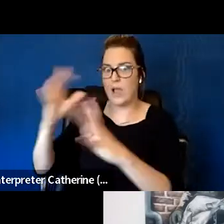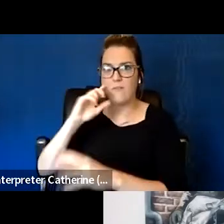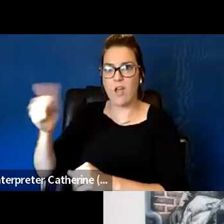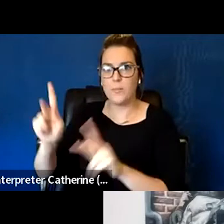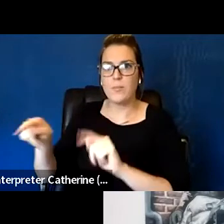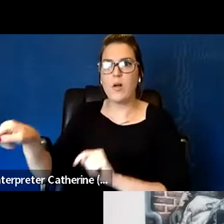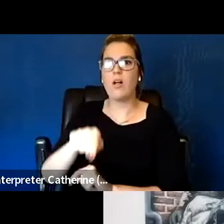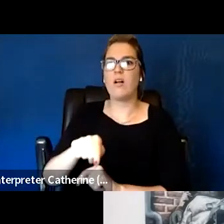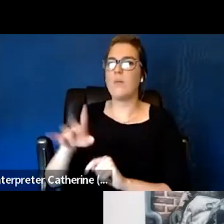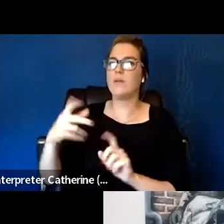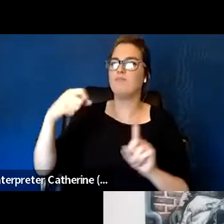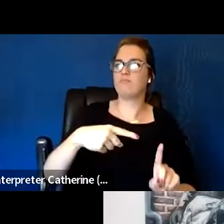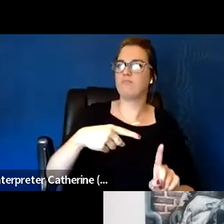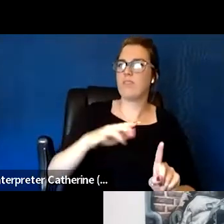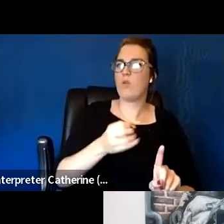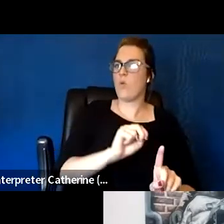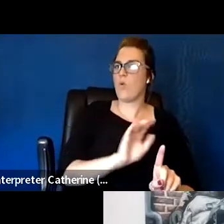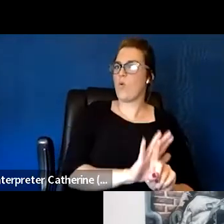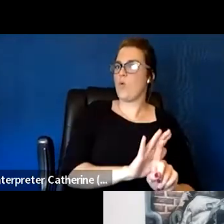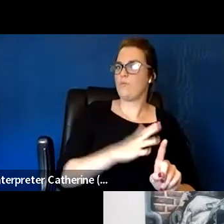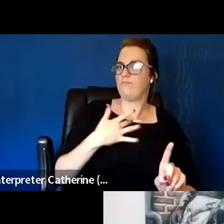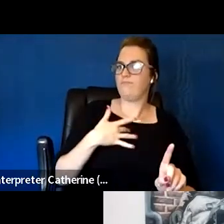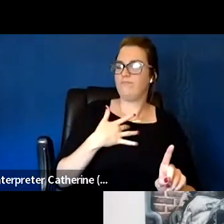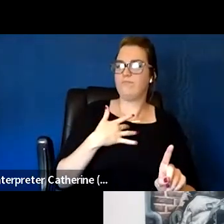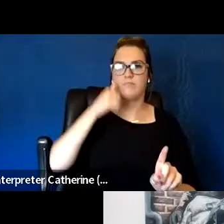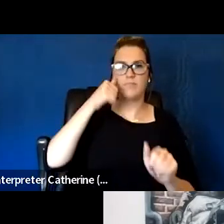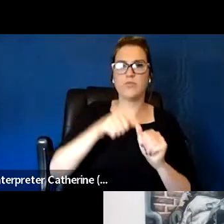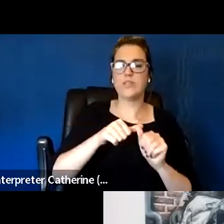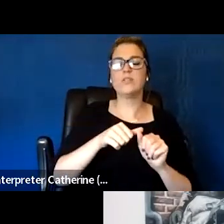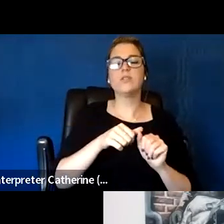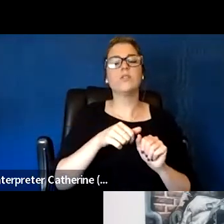that will develop in our workforce.